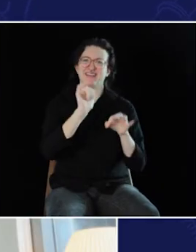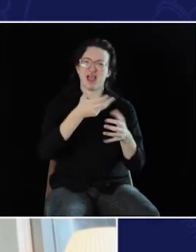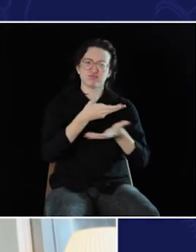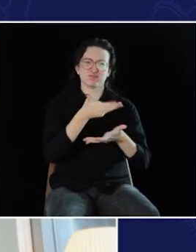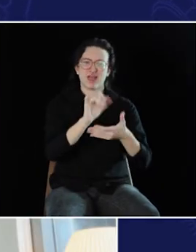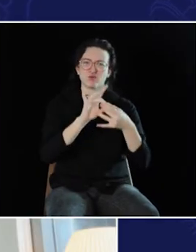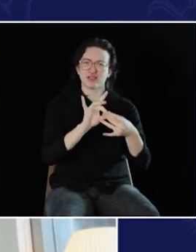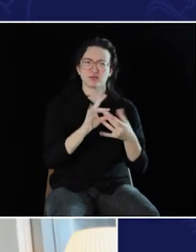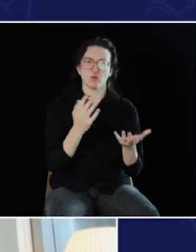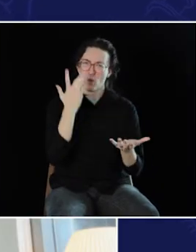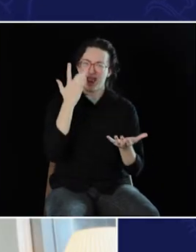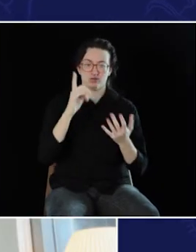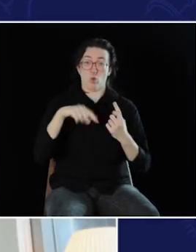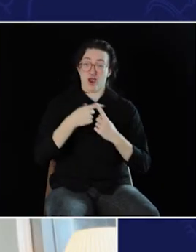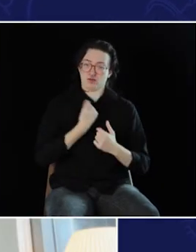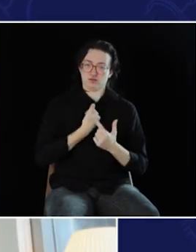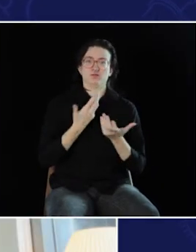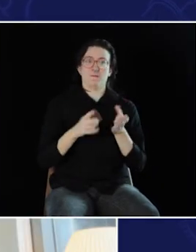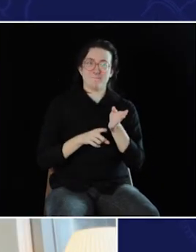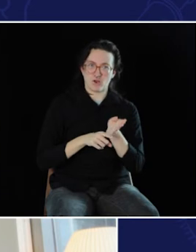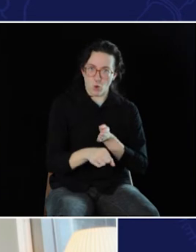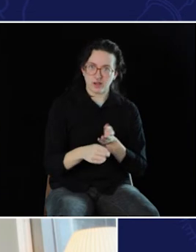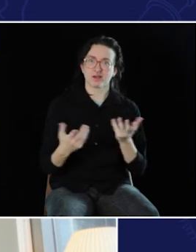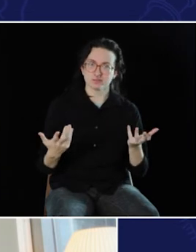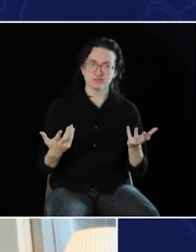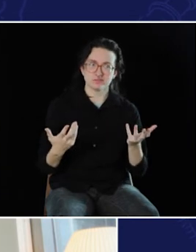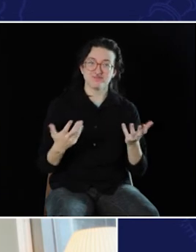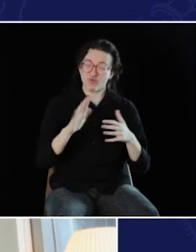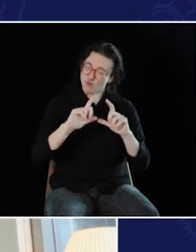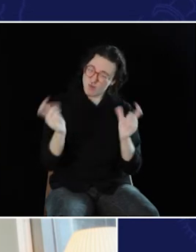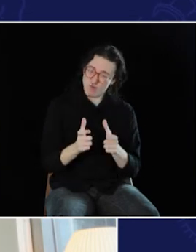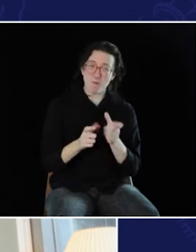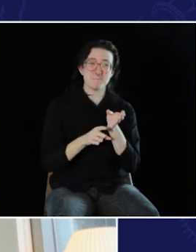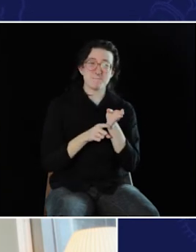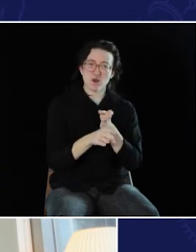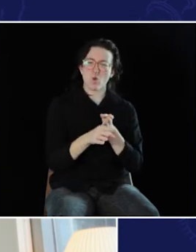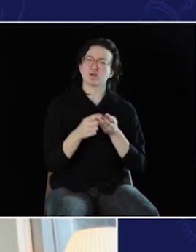I thought that was really key, because when you are a minority